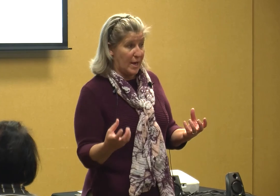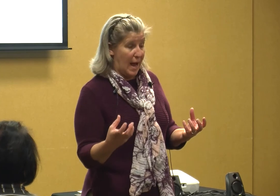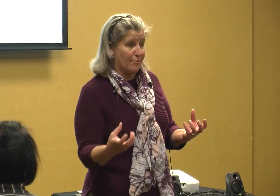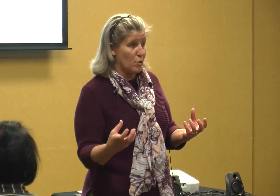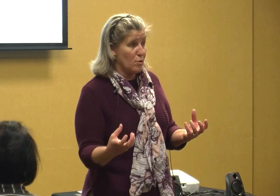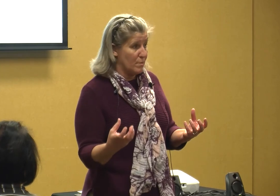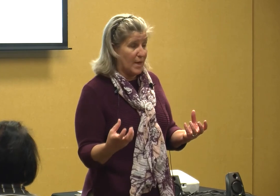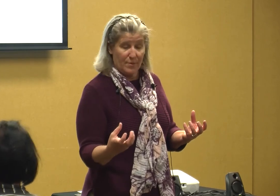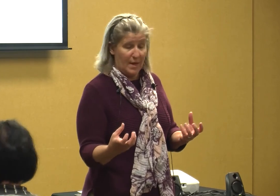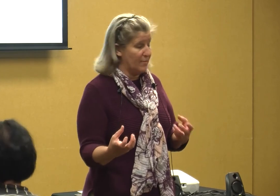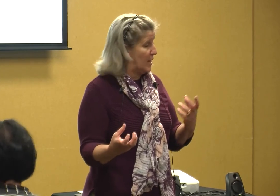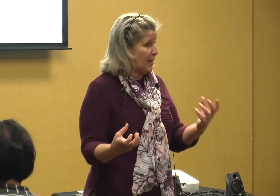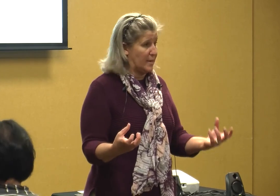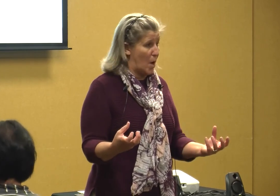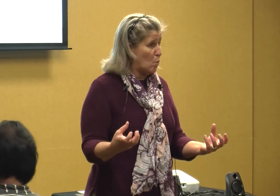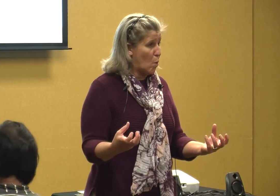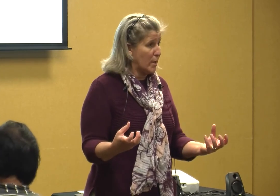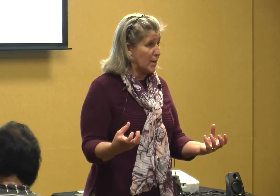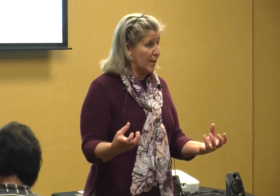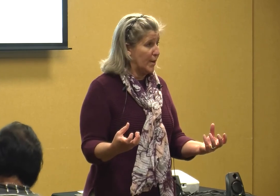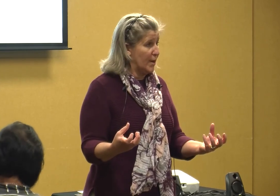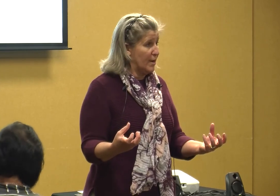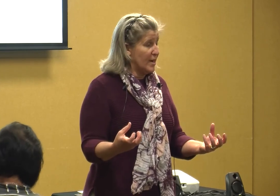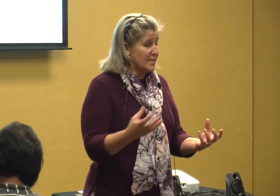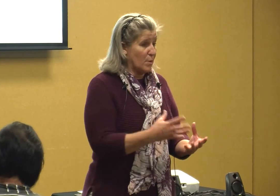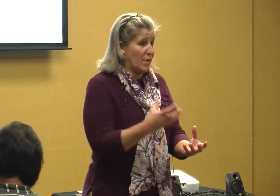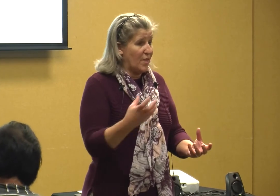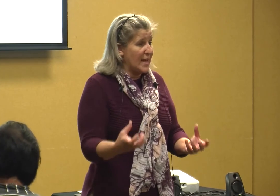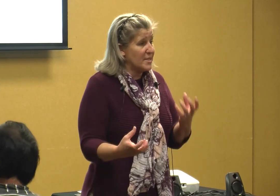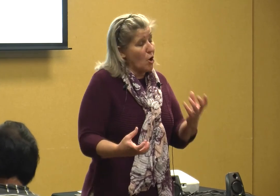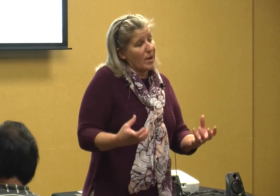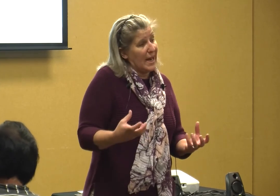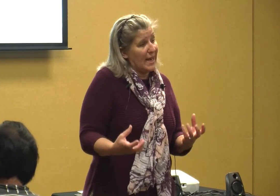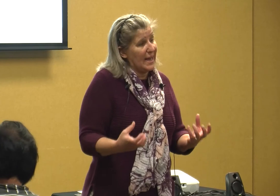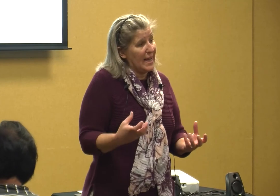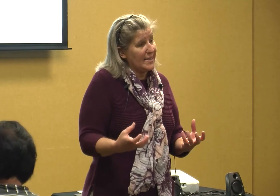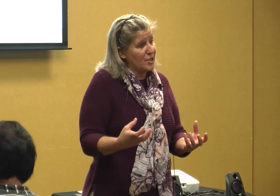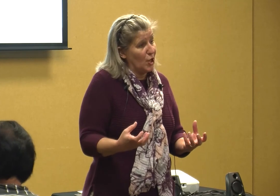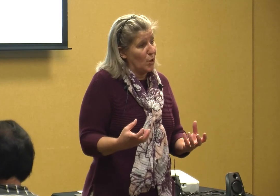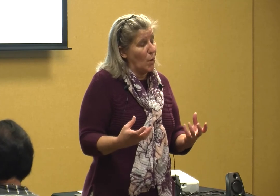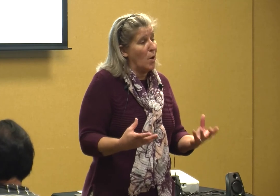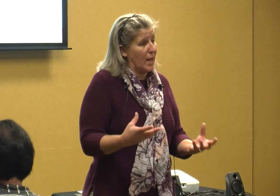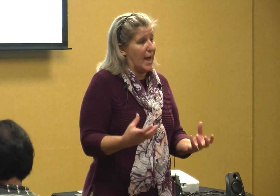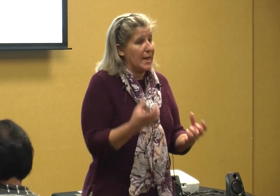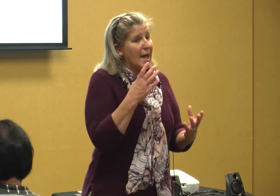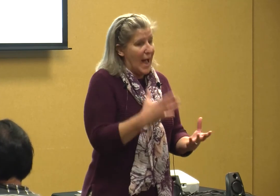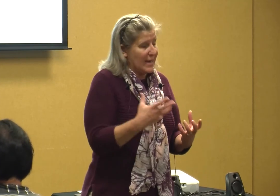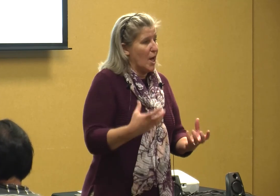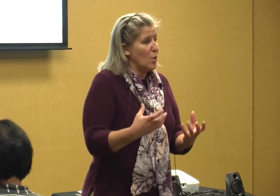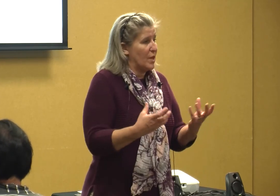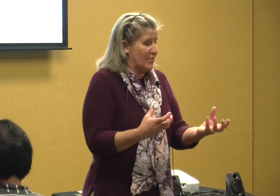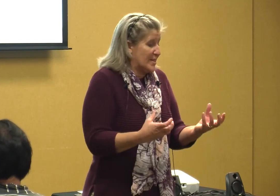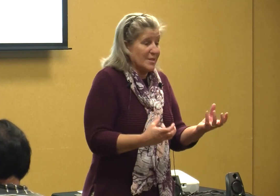after that thing that they don't want so that they start getting into okay I know that this is